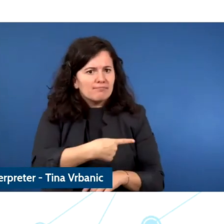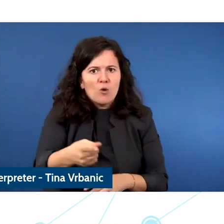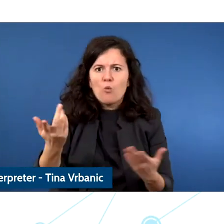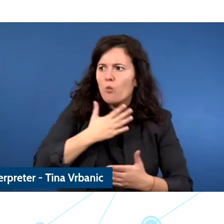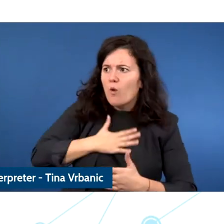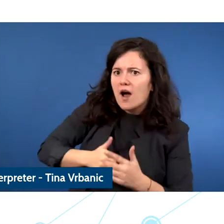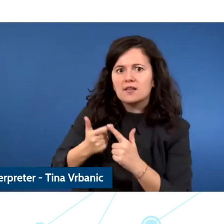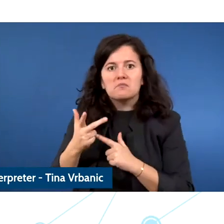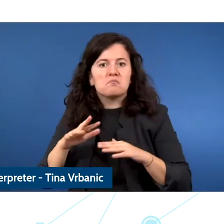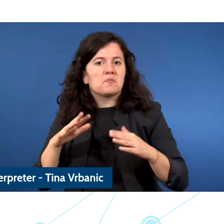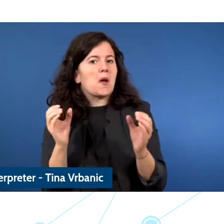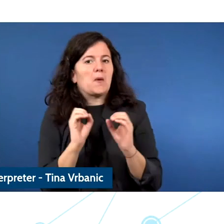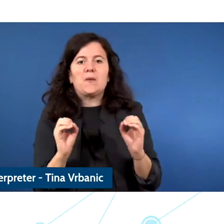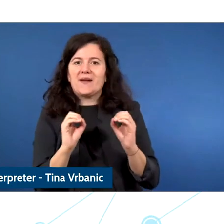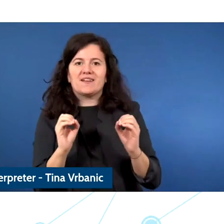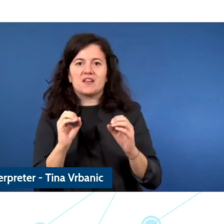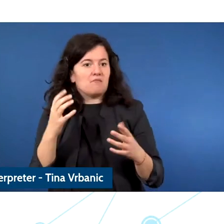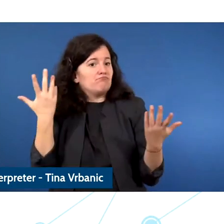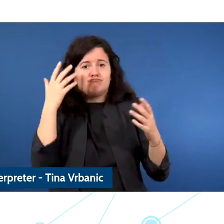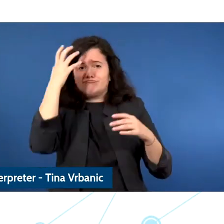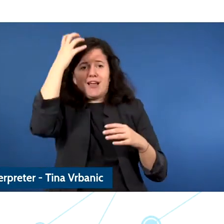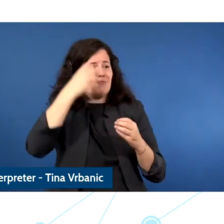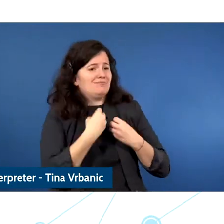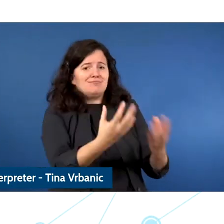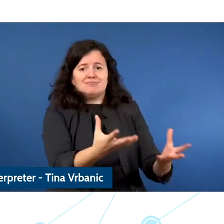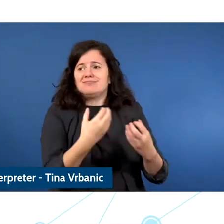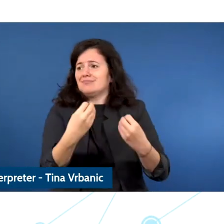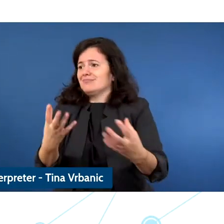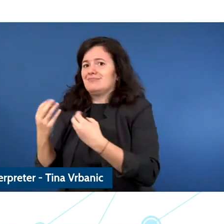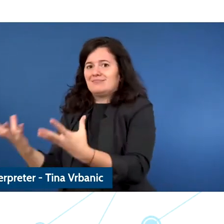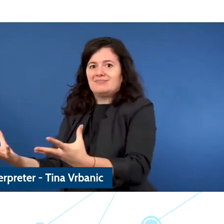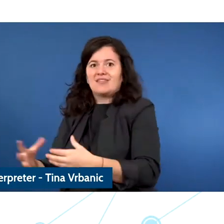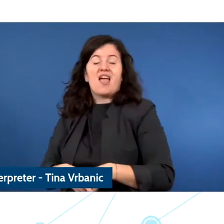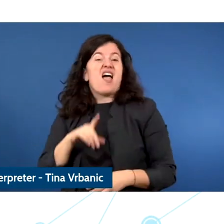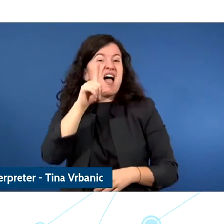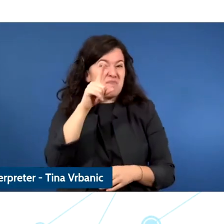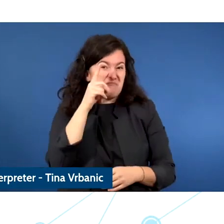refer to the digital divide it's a reality there are children living in poverty that